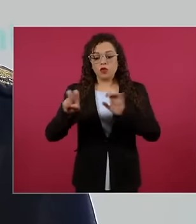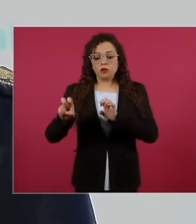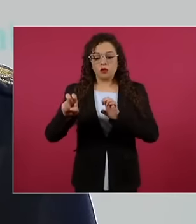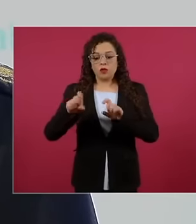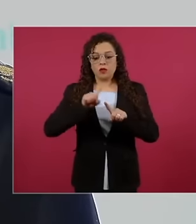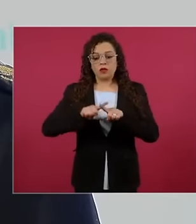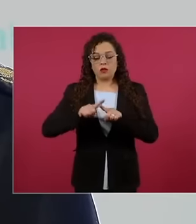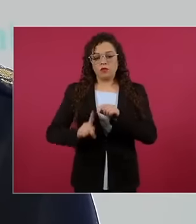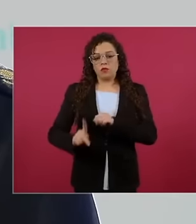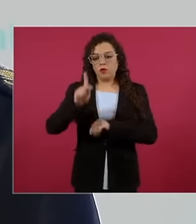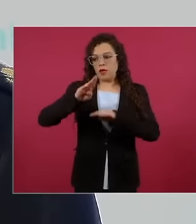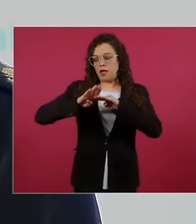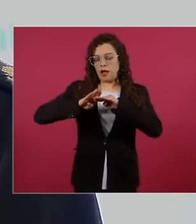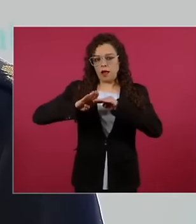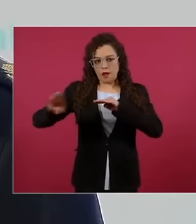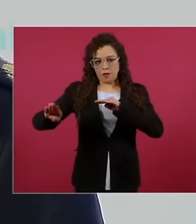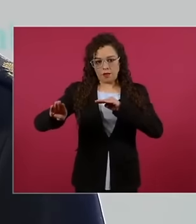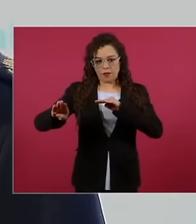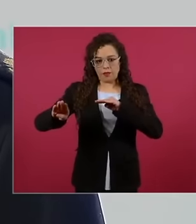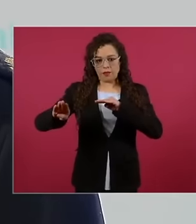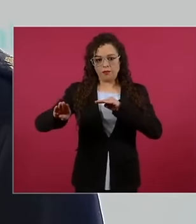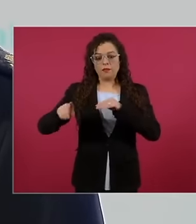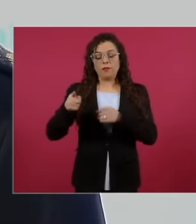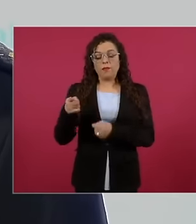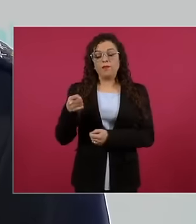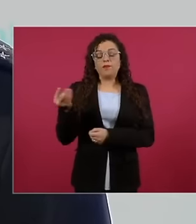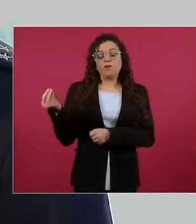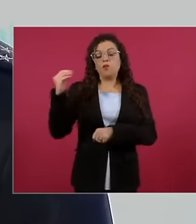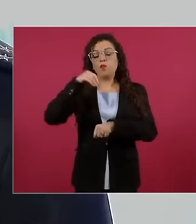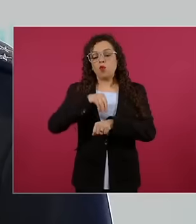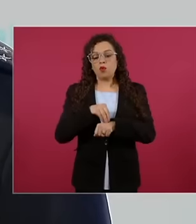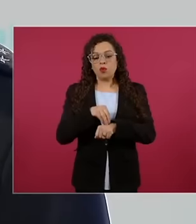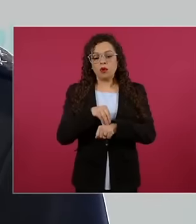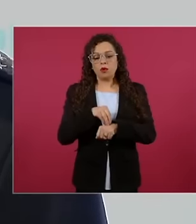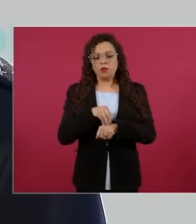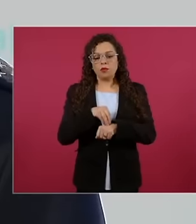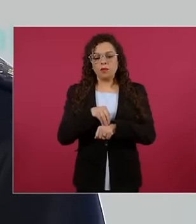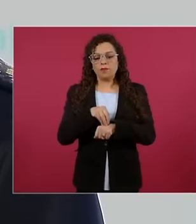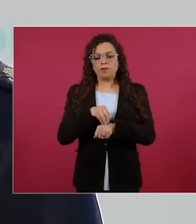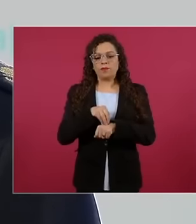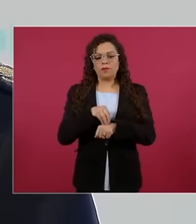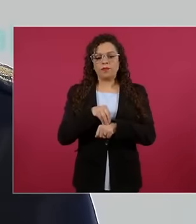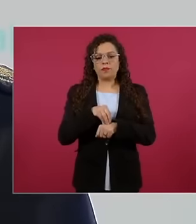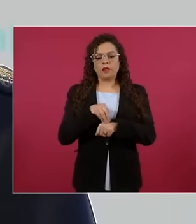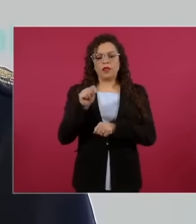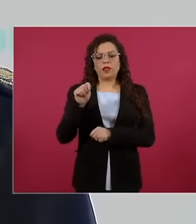of pipeline systems on the right of way where tritubes with 144 strands of fiber optics are going to be installed